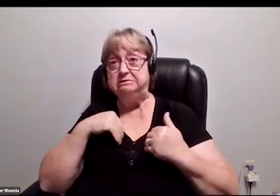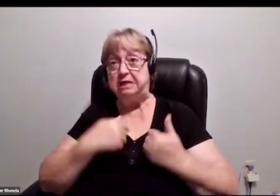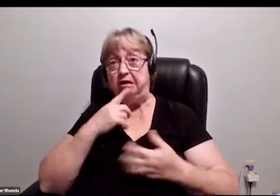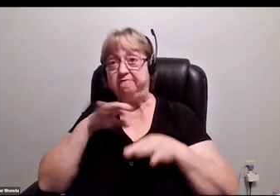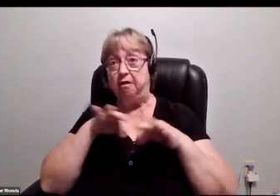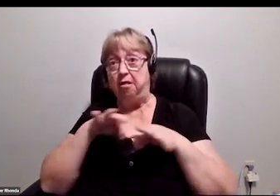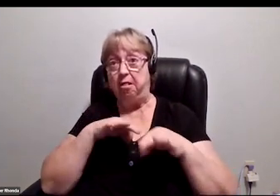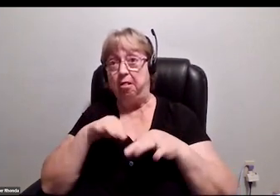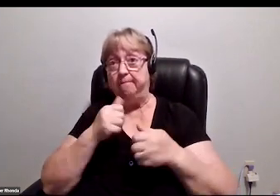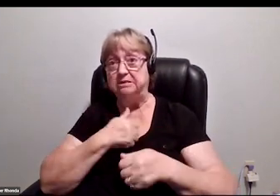so I'm using a cane."